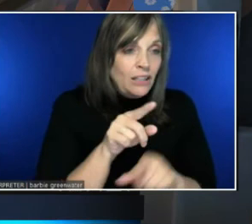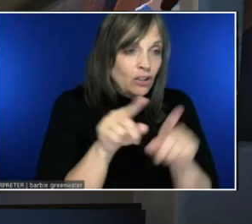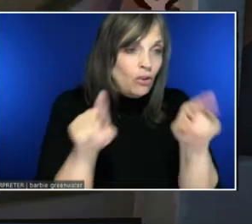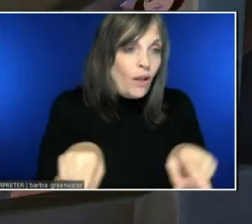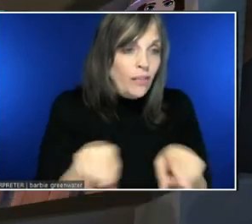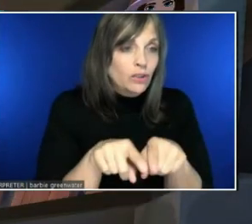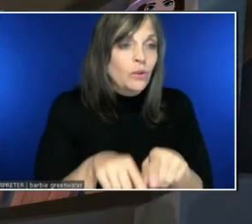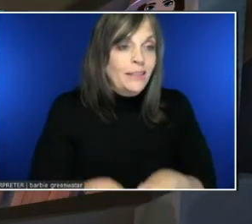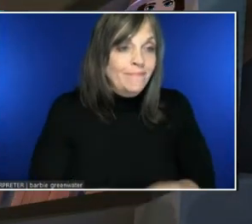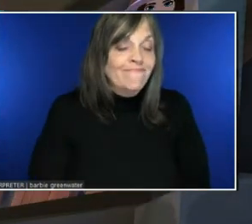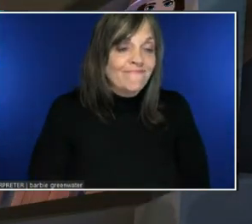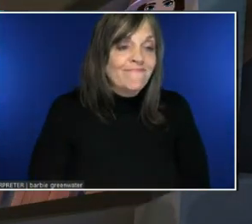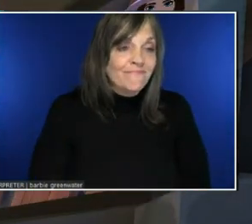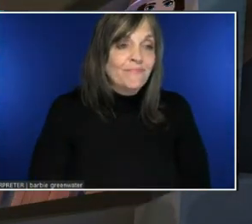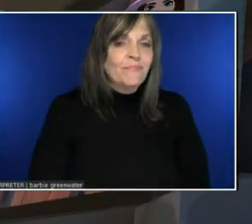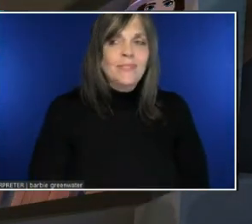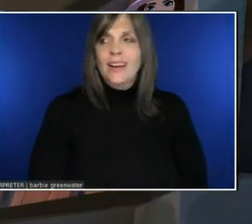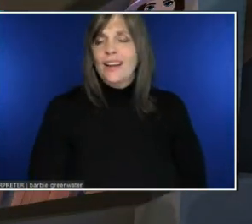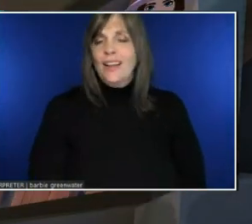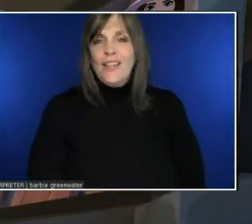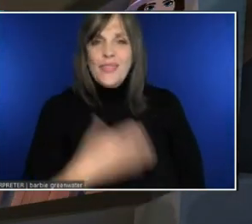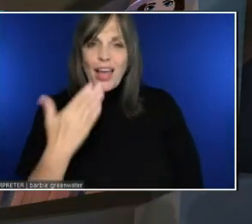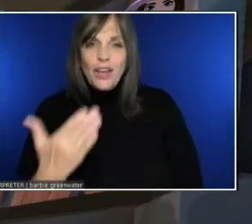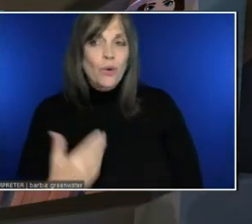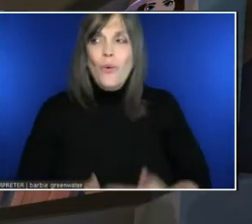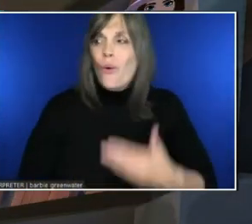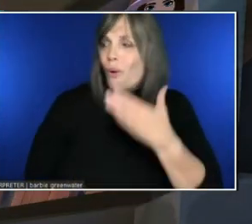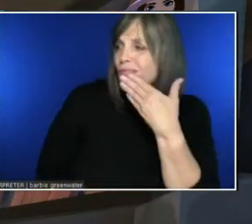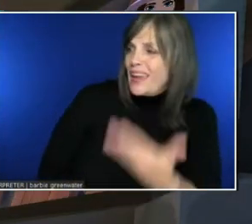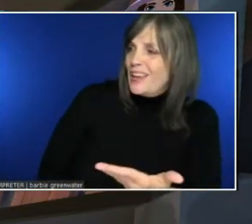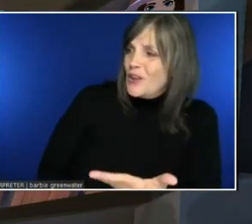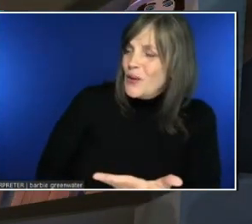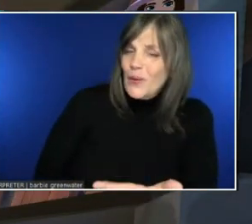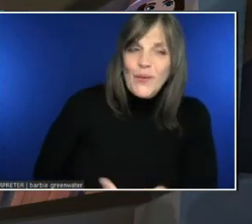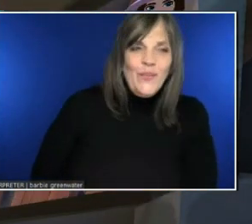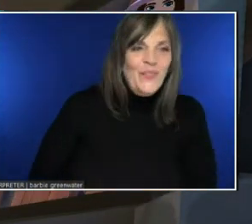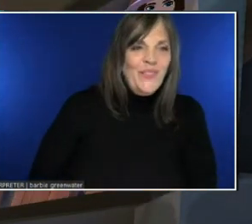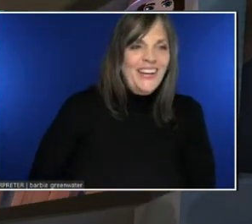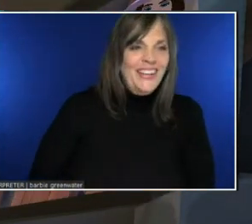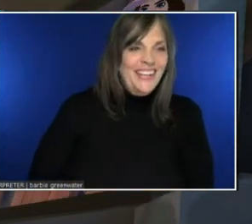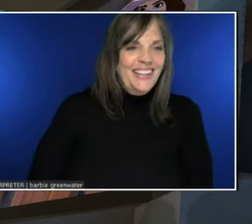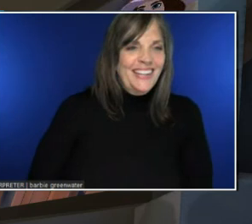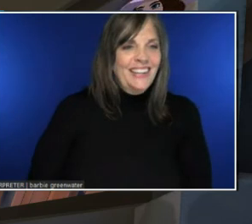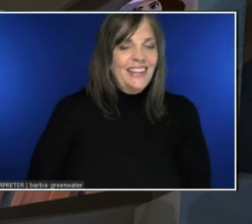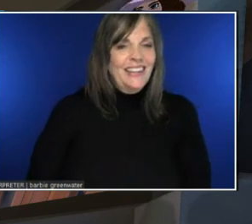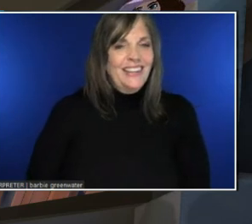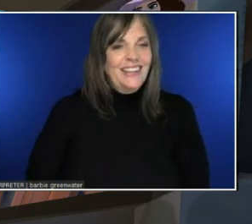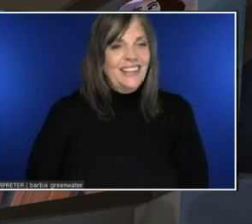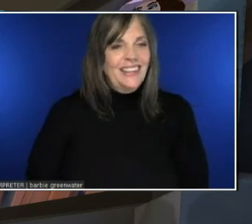Thank you very much for each interesting story. Well, thank you! Cheers!